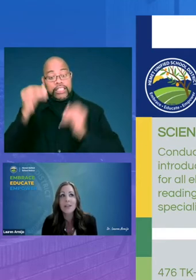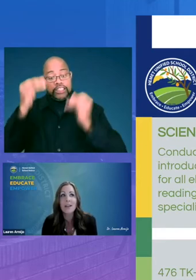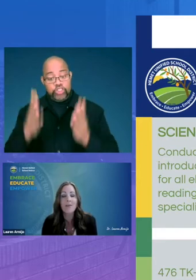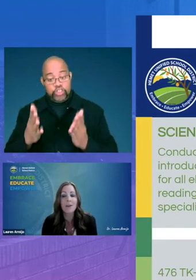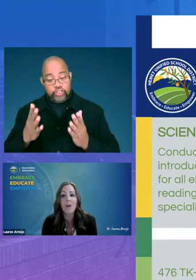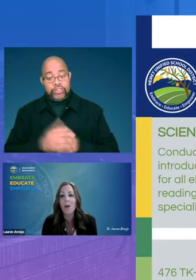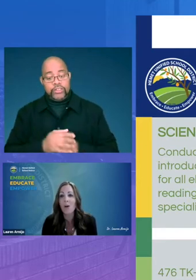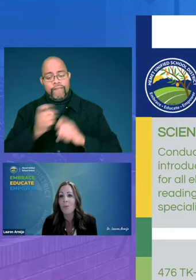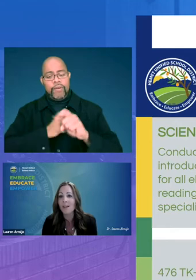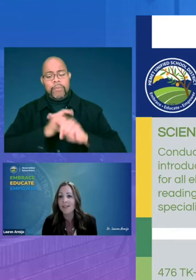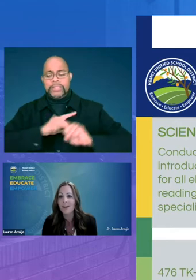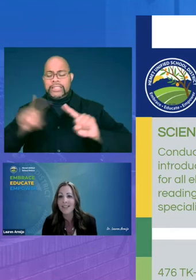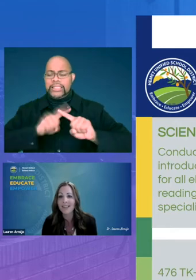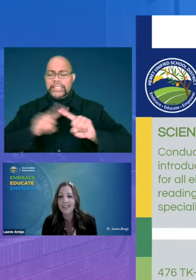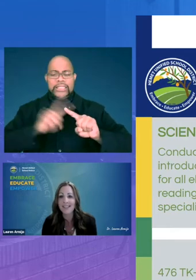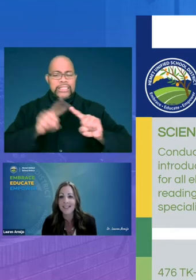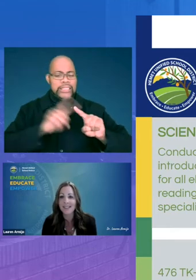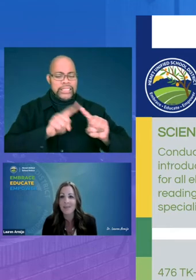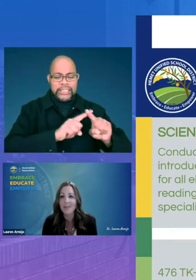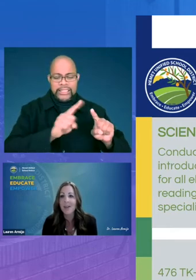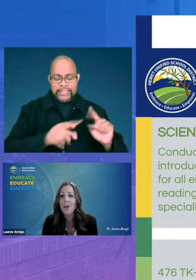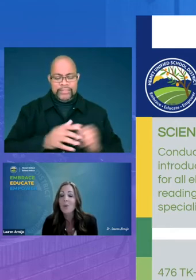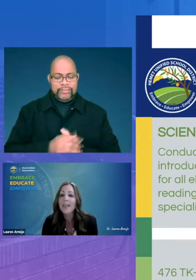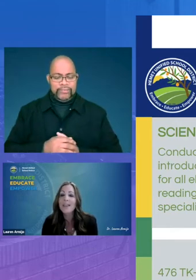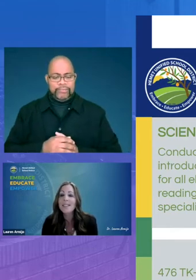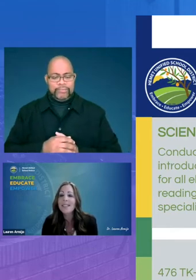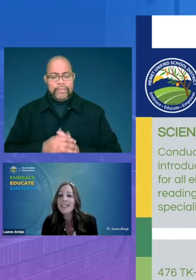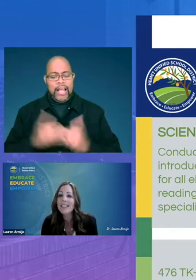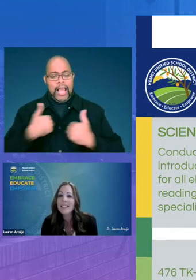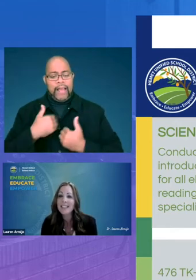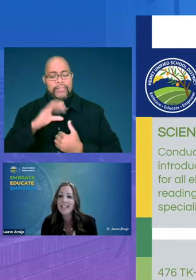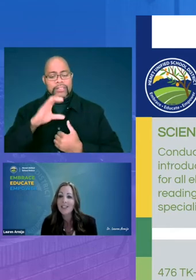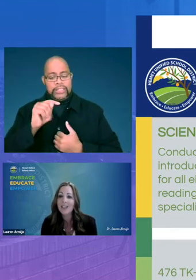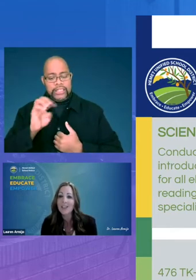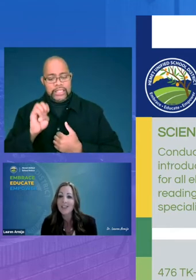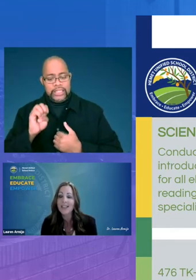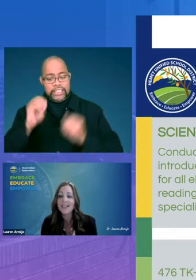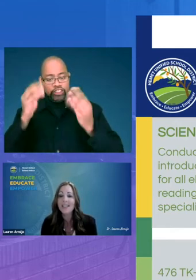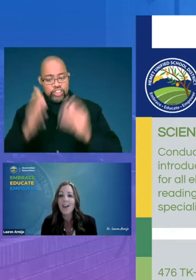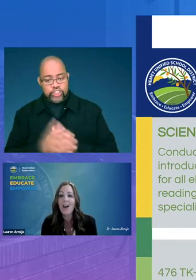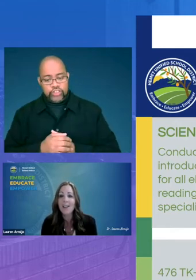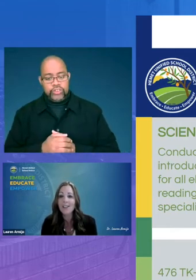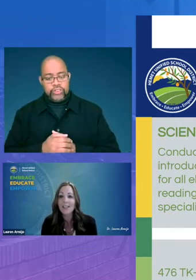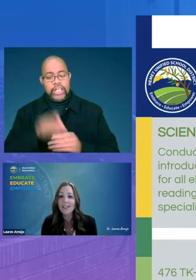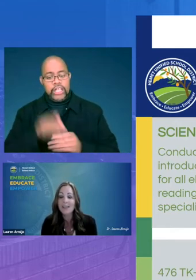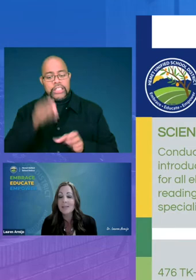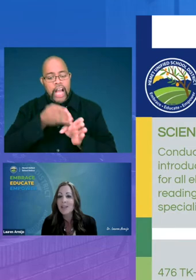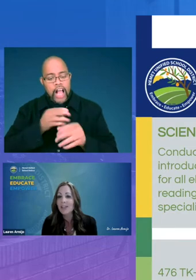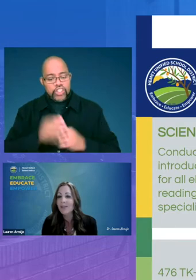come from all walks across this system we have cte teachers psychologists speech language